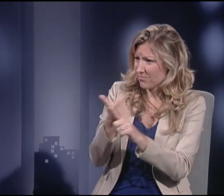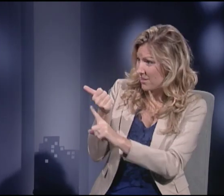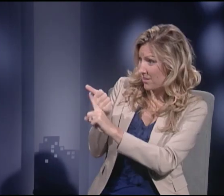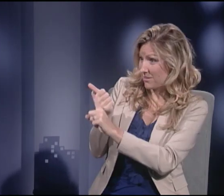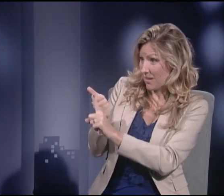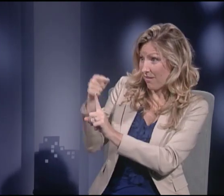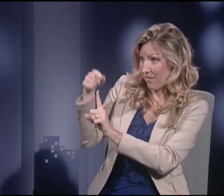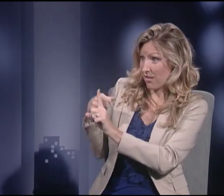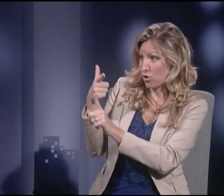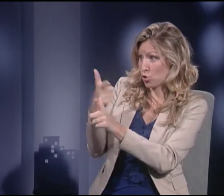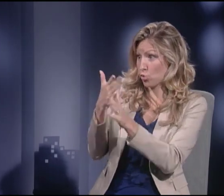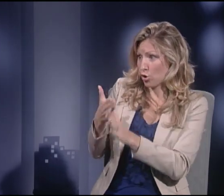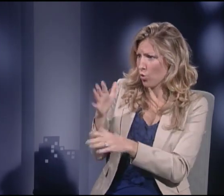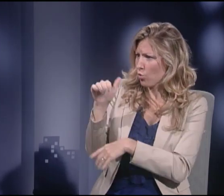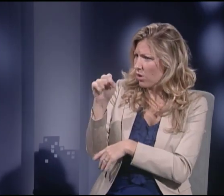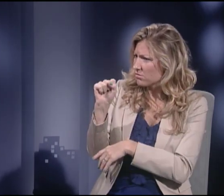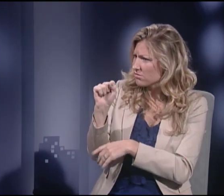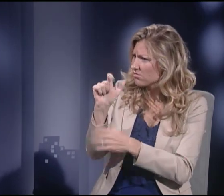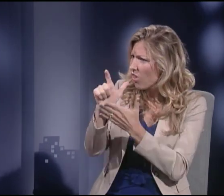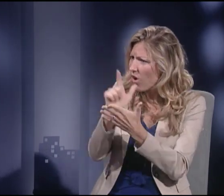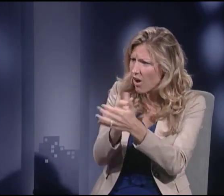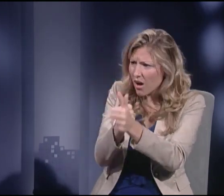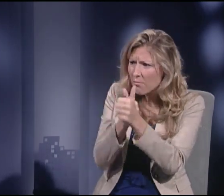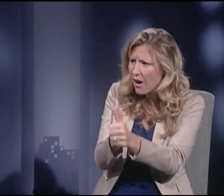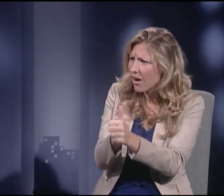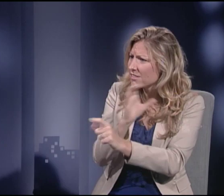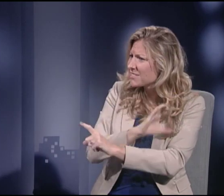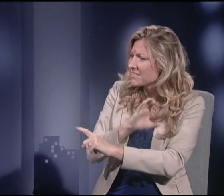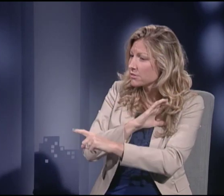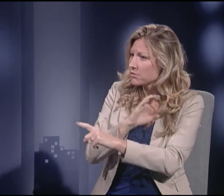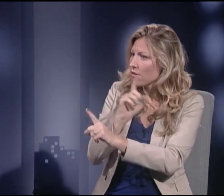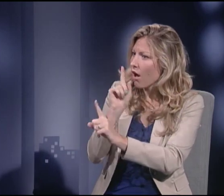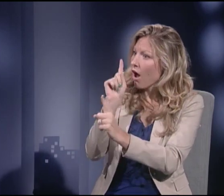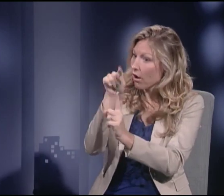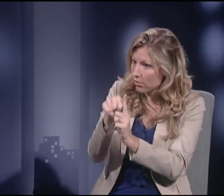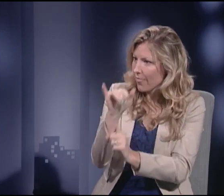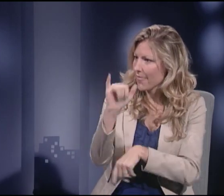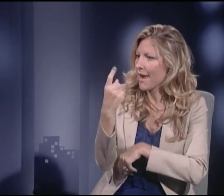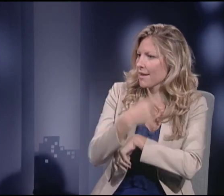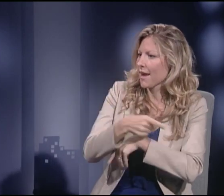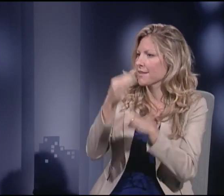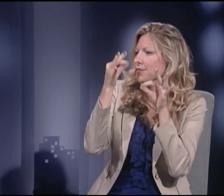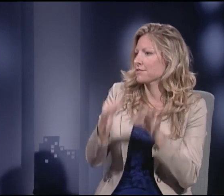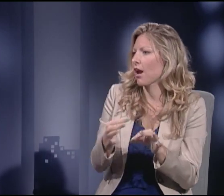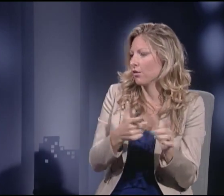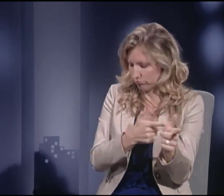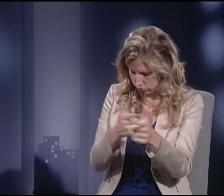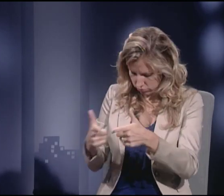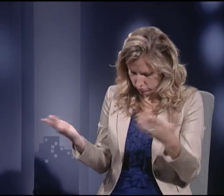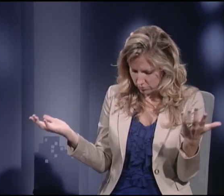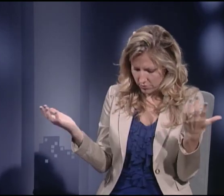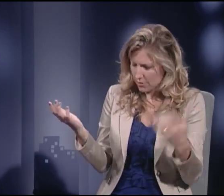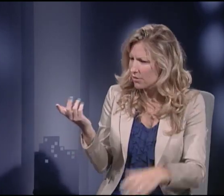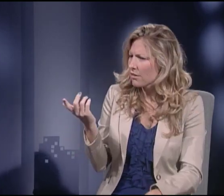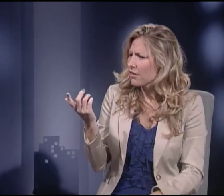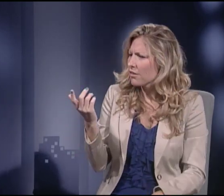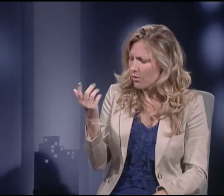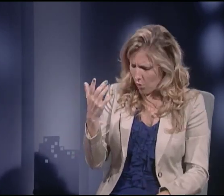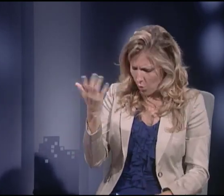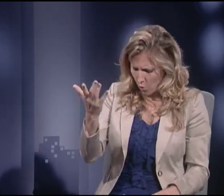at the movie theater, that shooter was a law abiding citizen up until the day of that massacre.